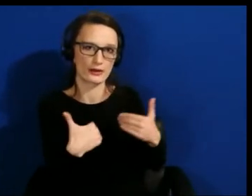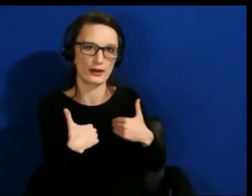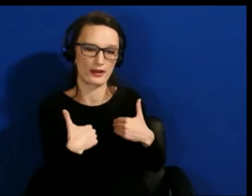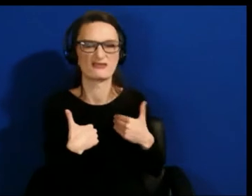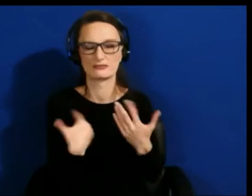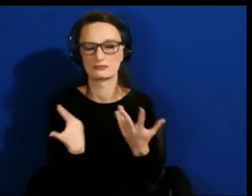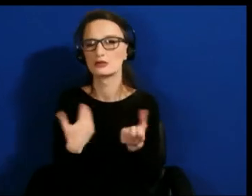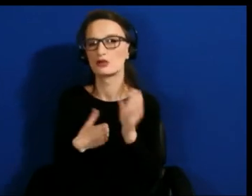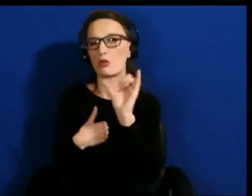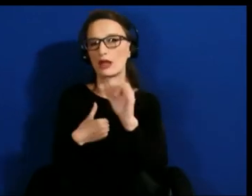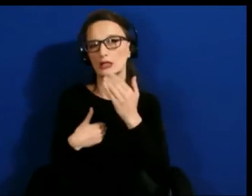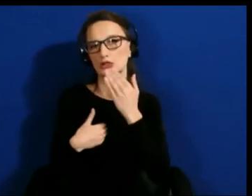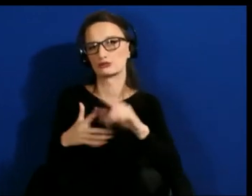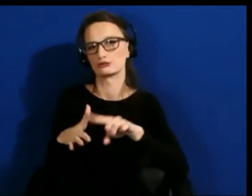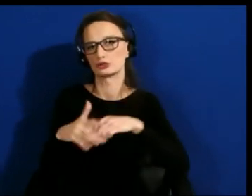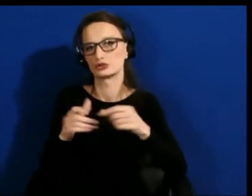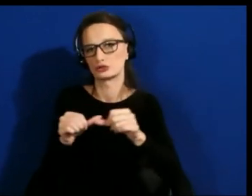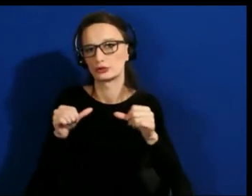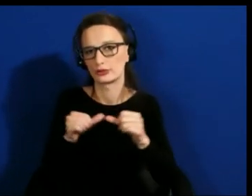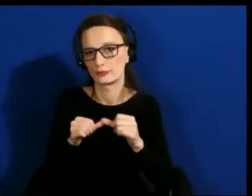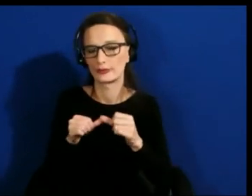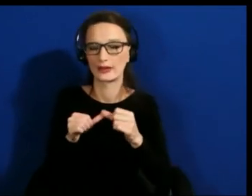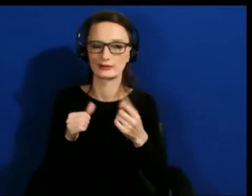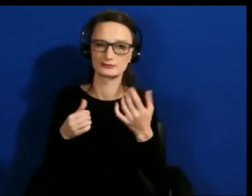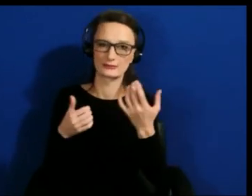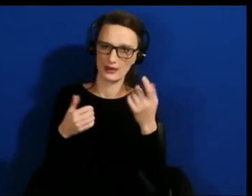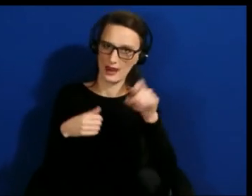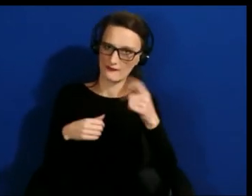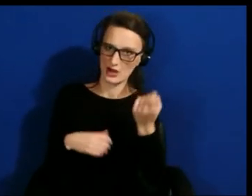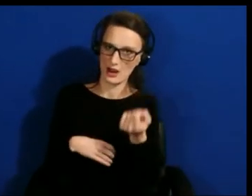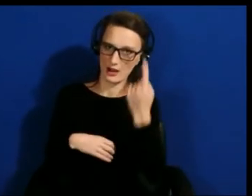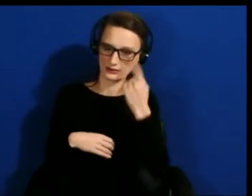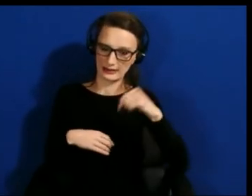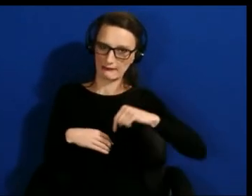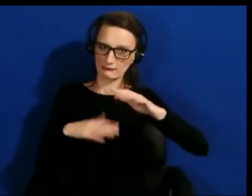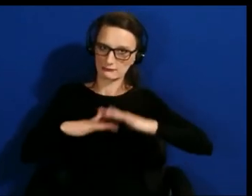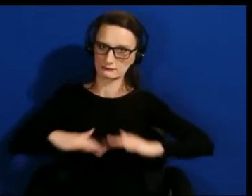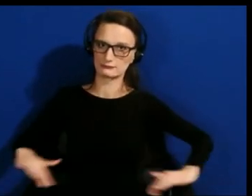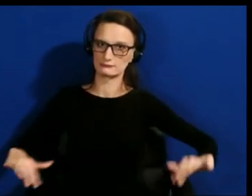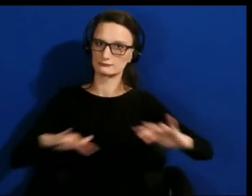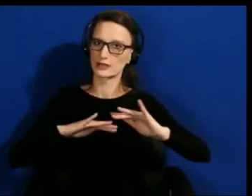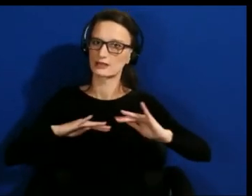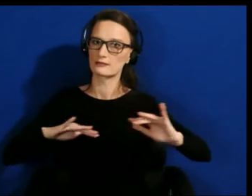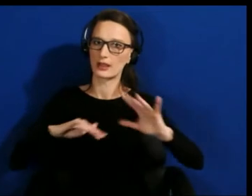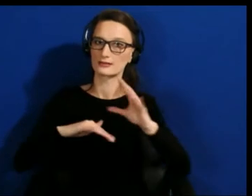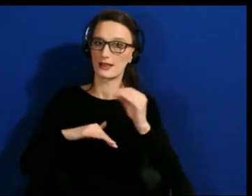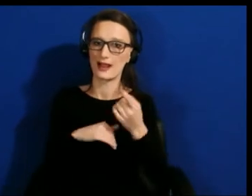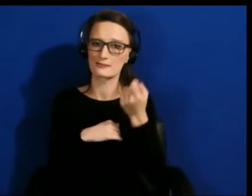I think just getting to understand the space and because there are so many tools you have